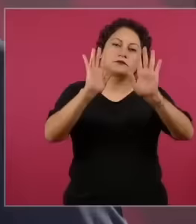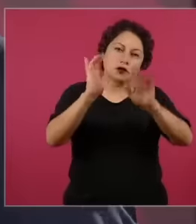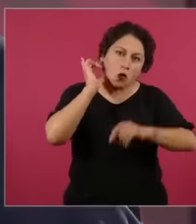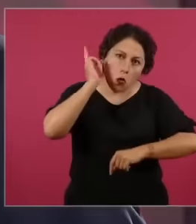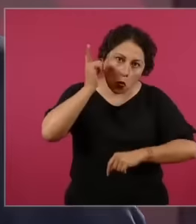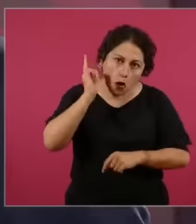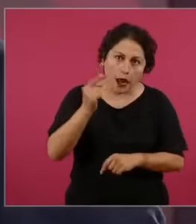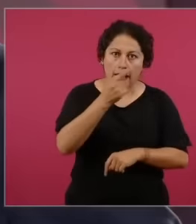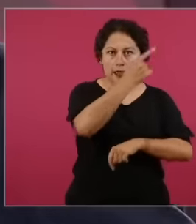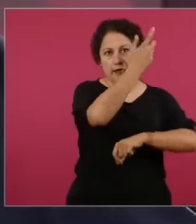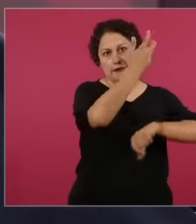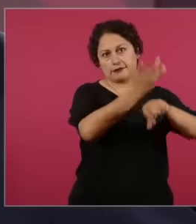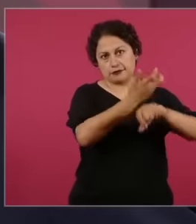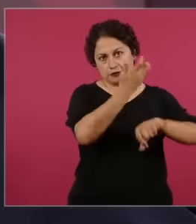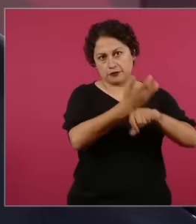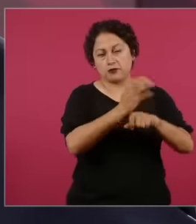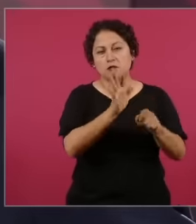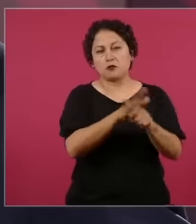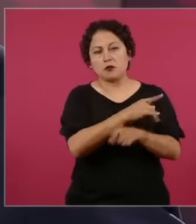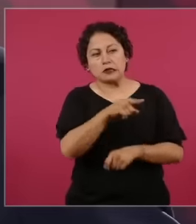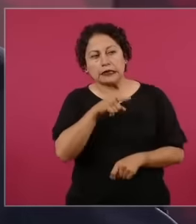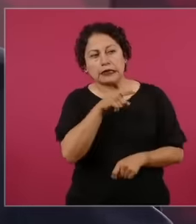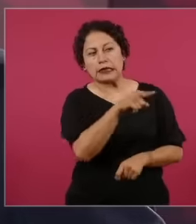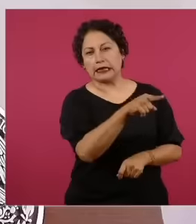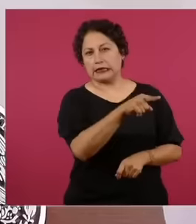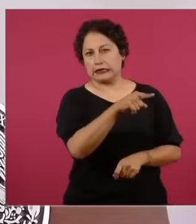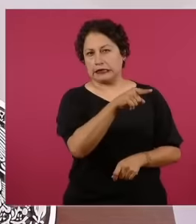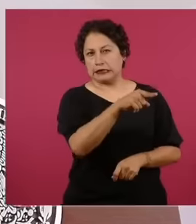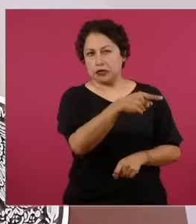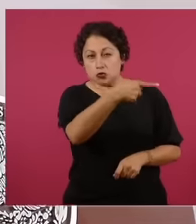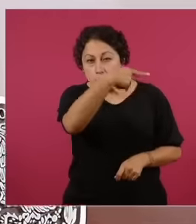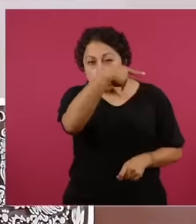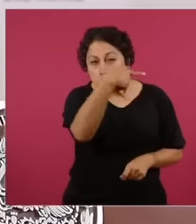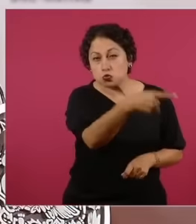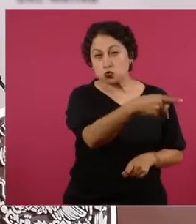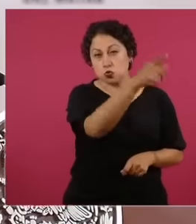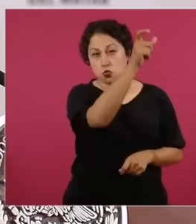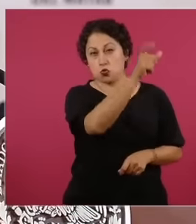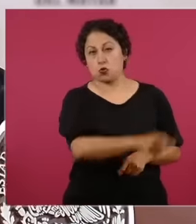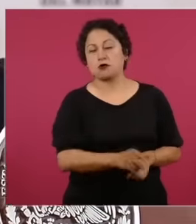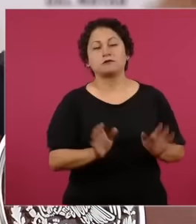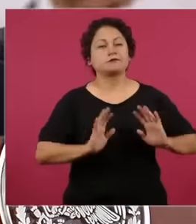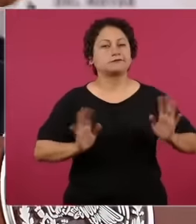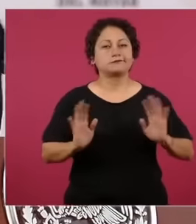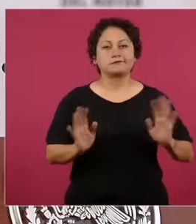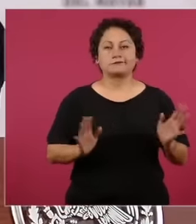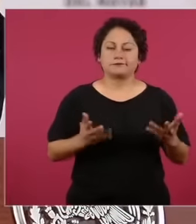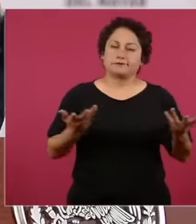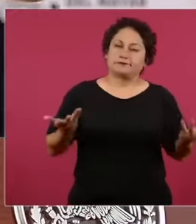him either What a coincidence that at the same